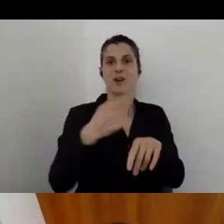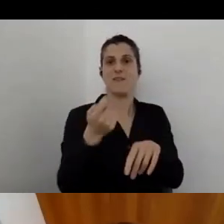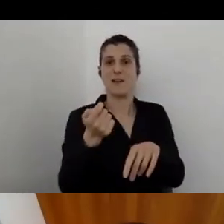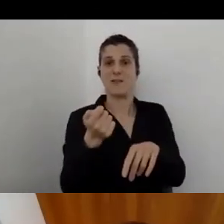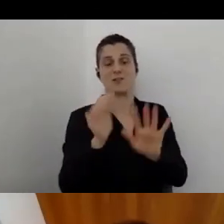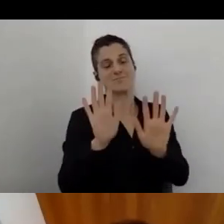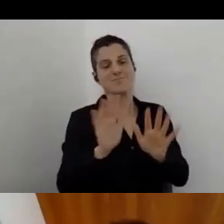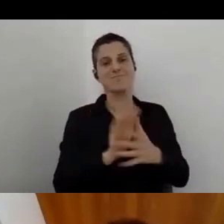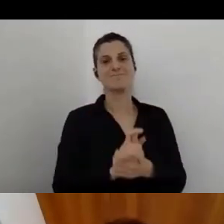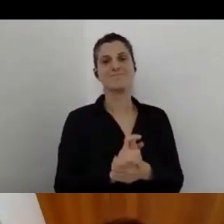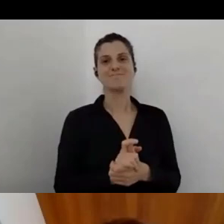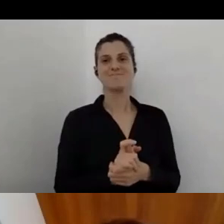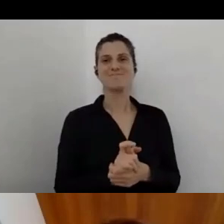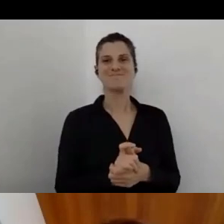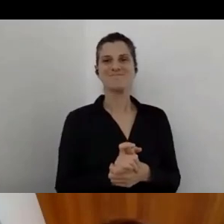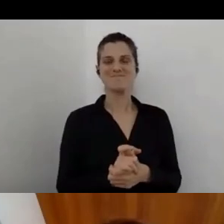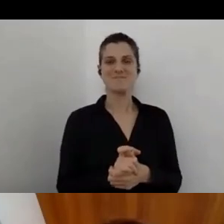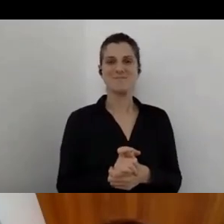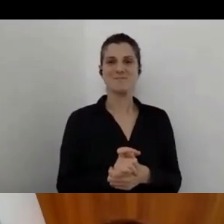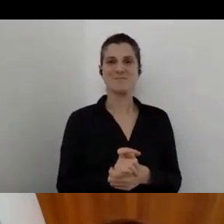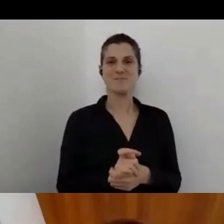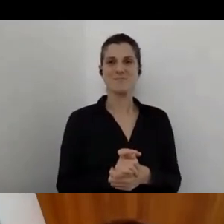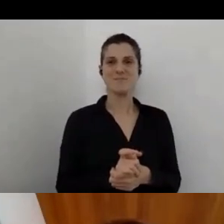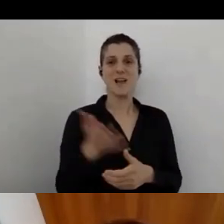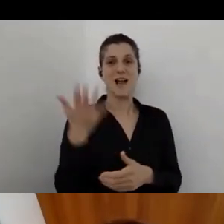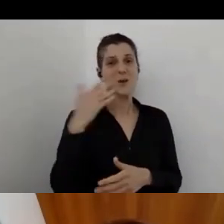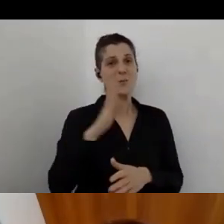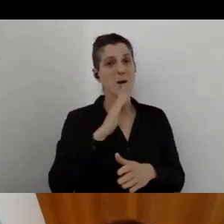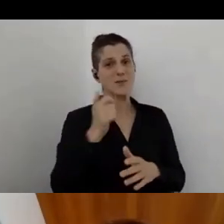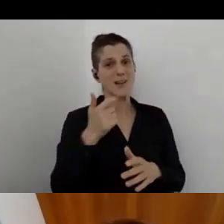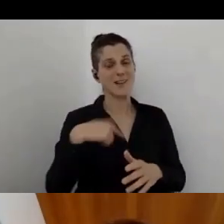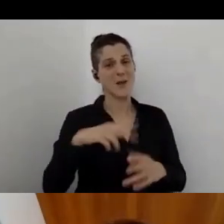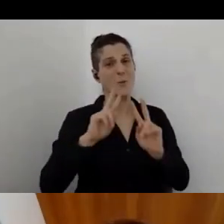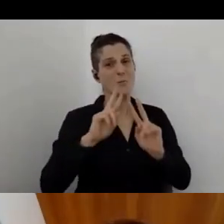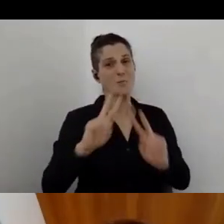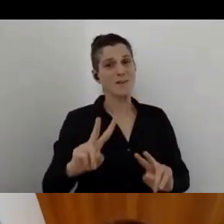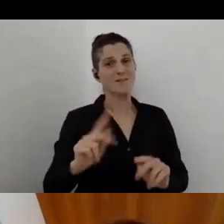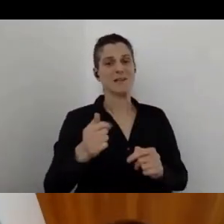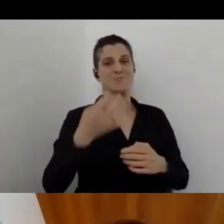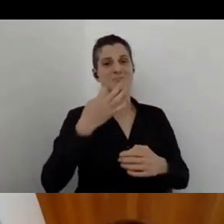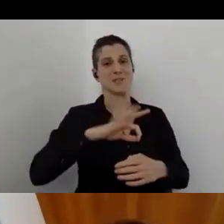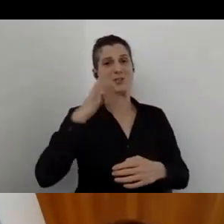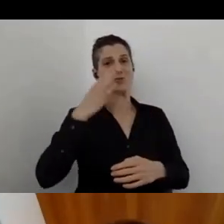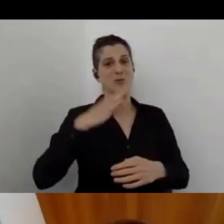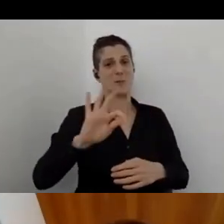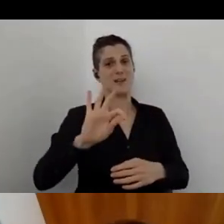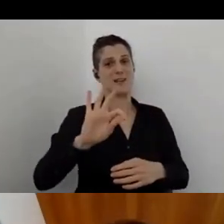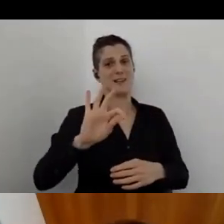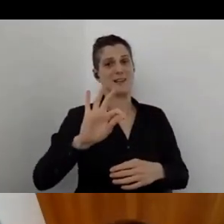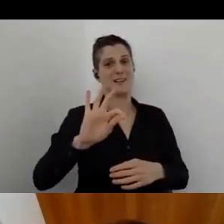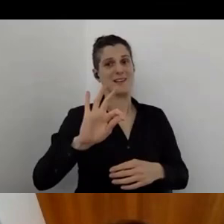We had difficulties. We are promising to make better next time,